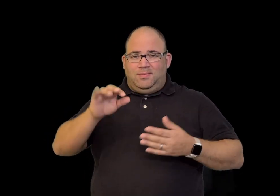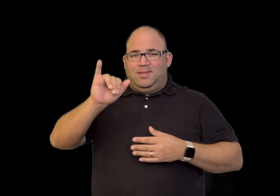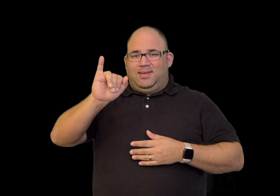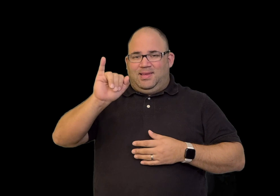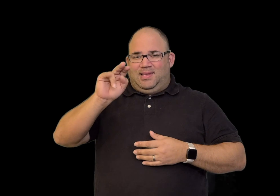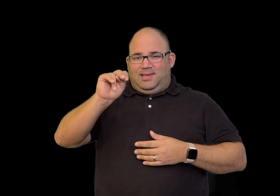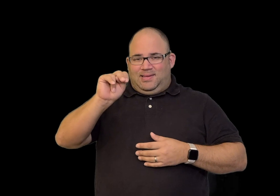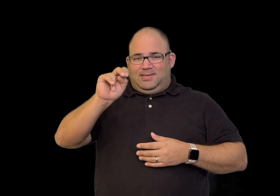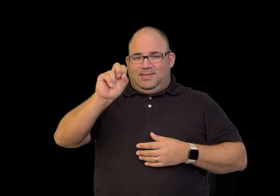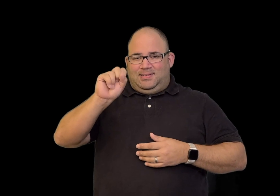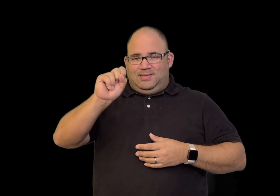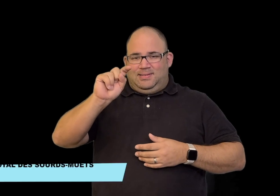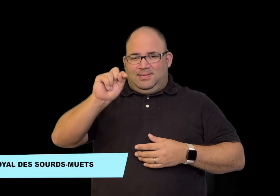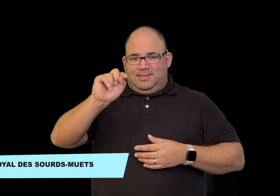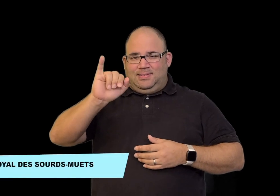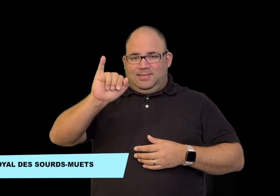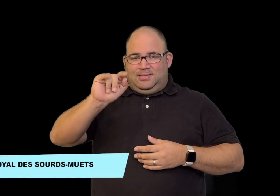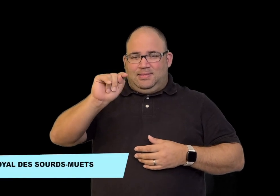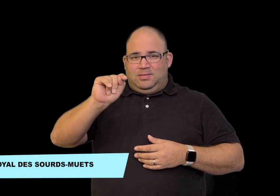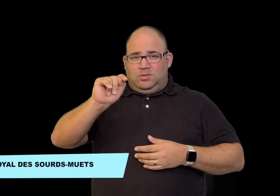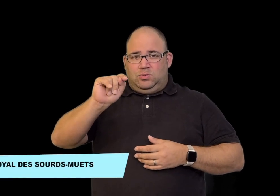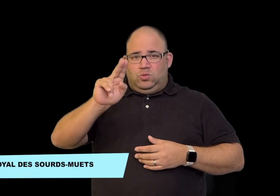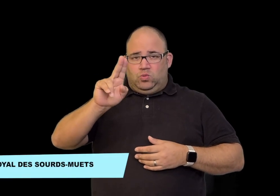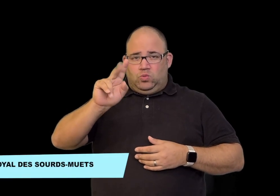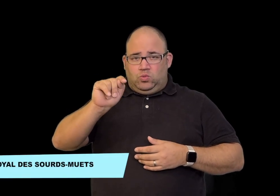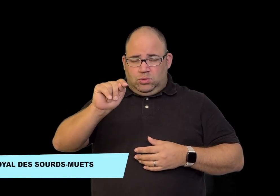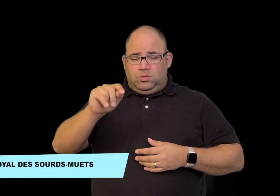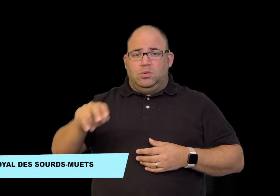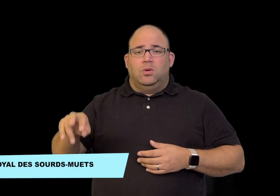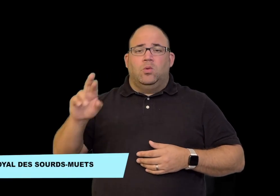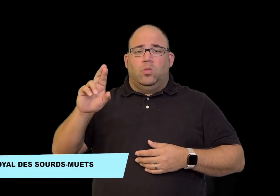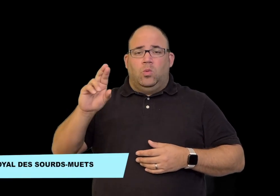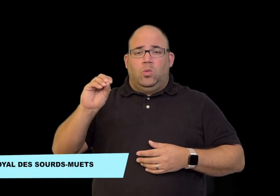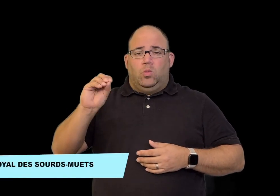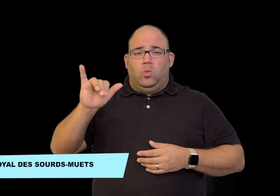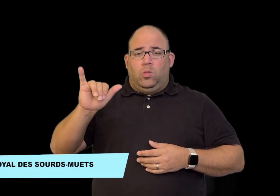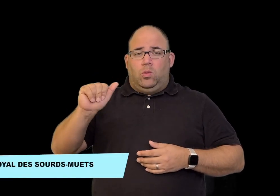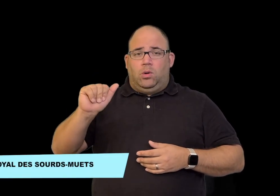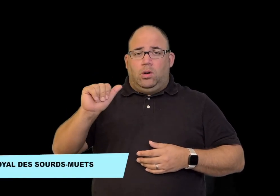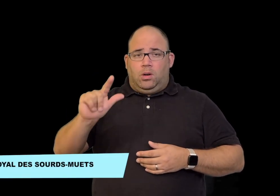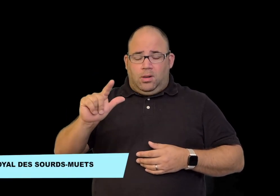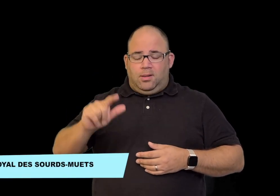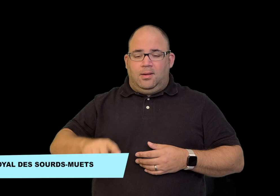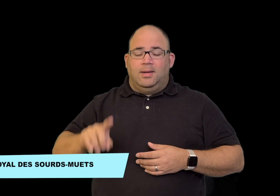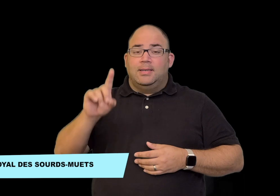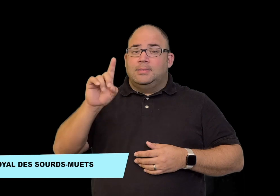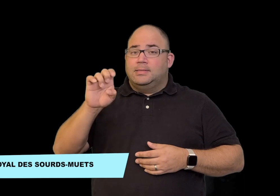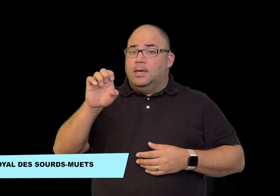Institut Royal des Sourds-Muets,